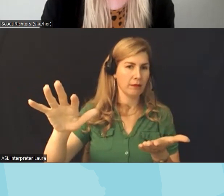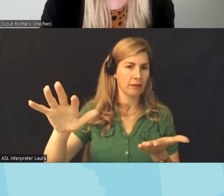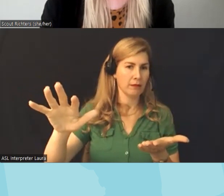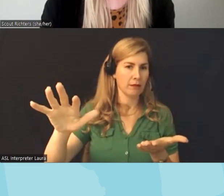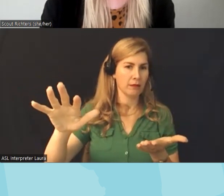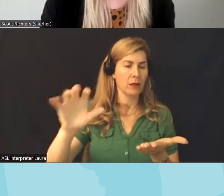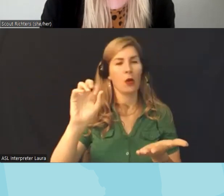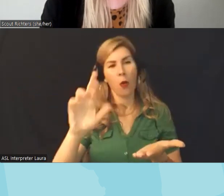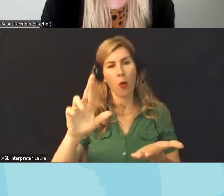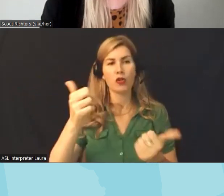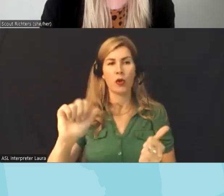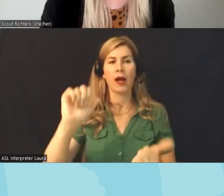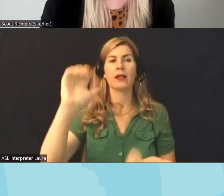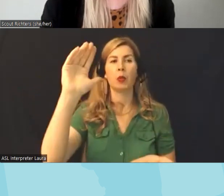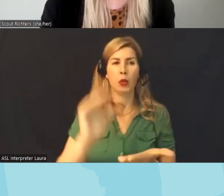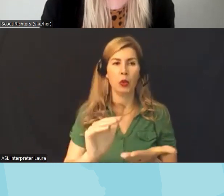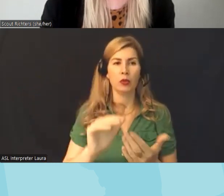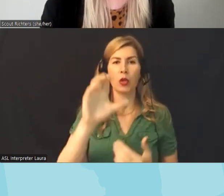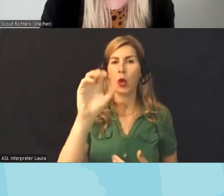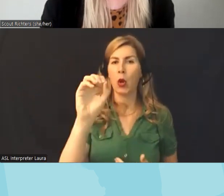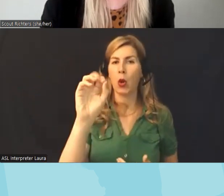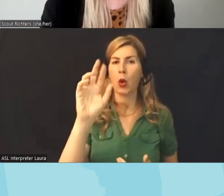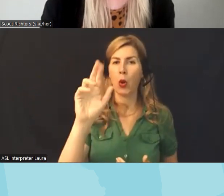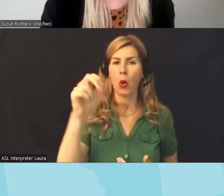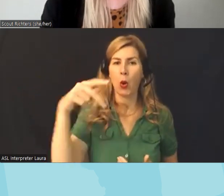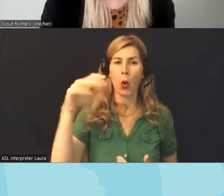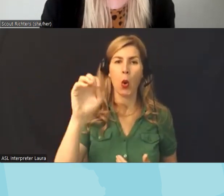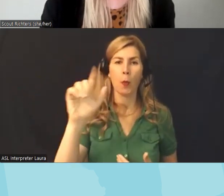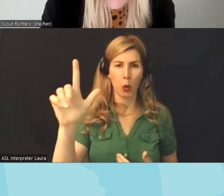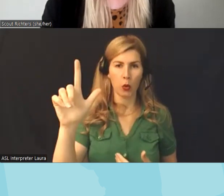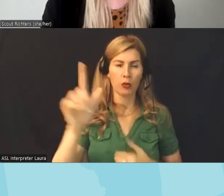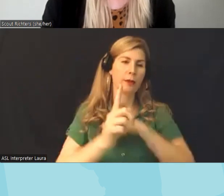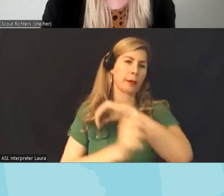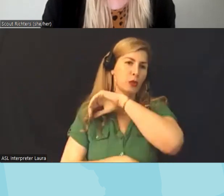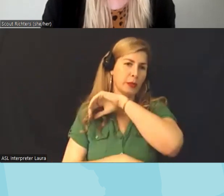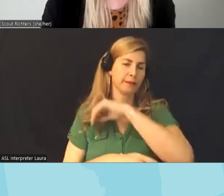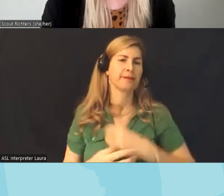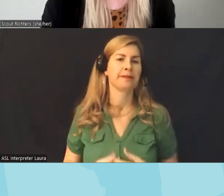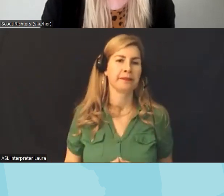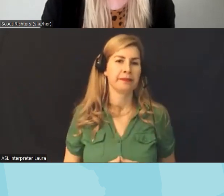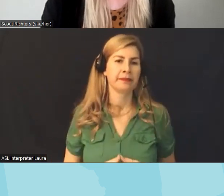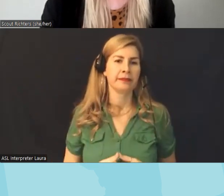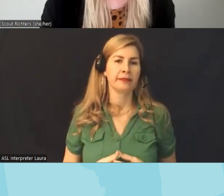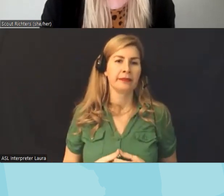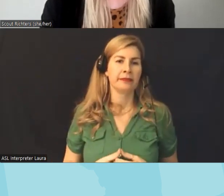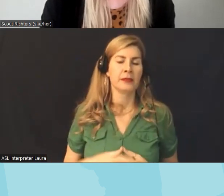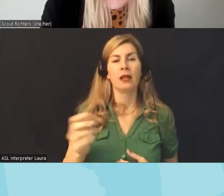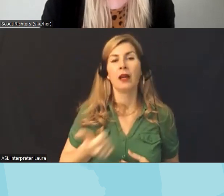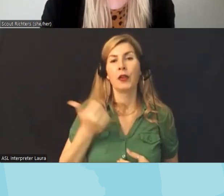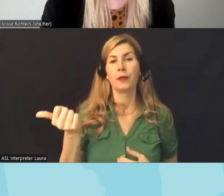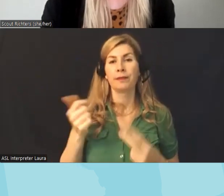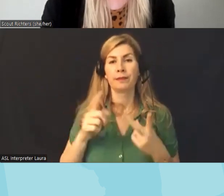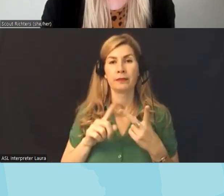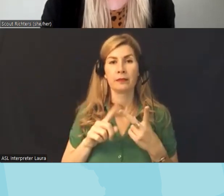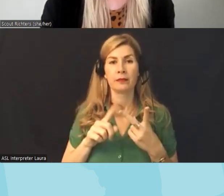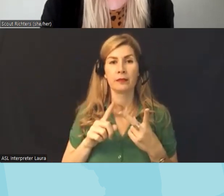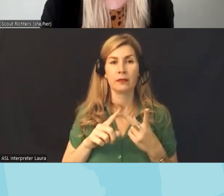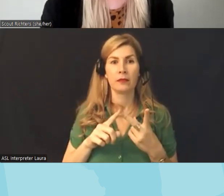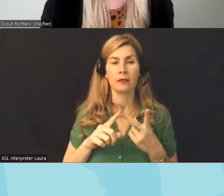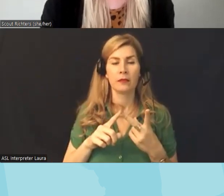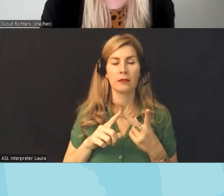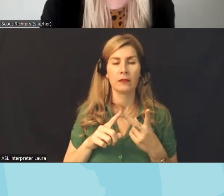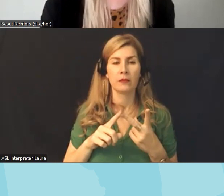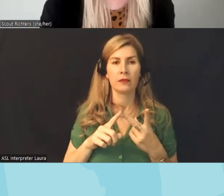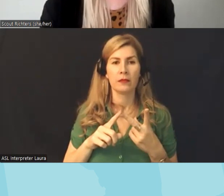reduced disparities is corporal punishment um the another is uh reducing or eliminating uh